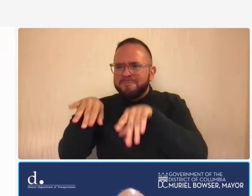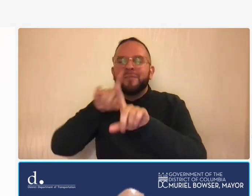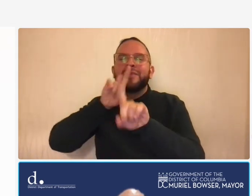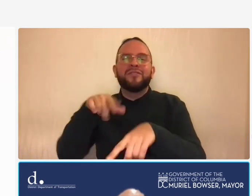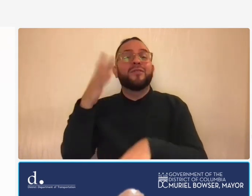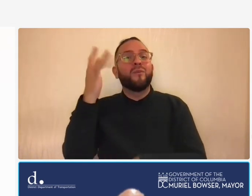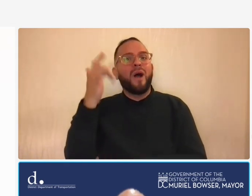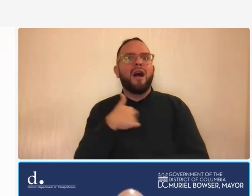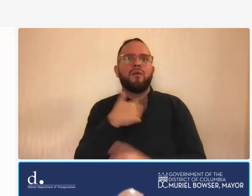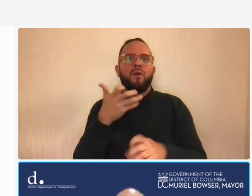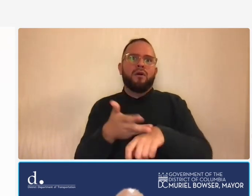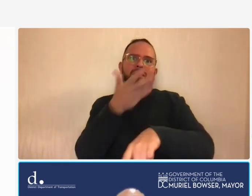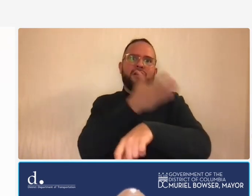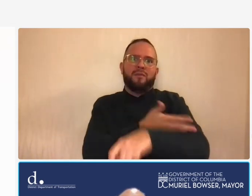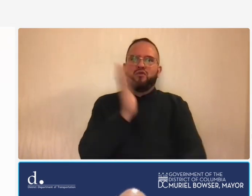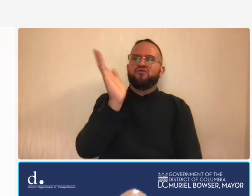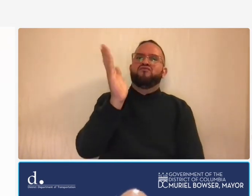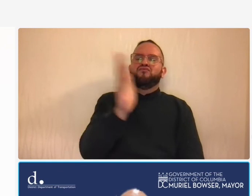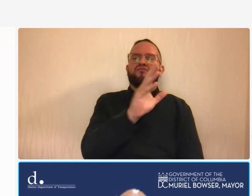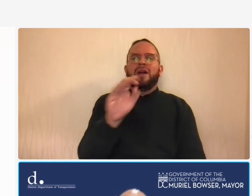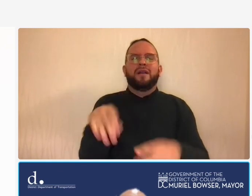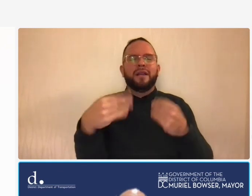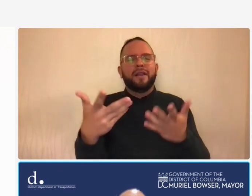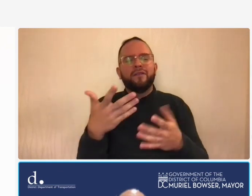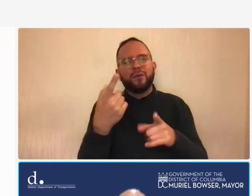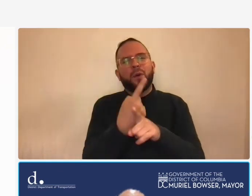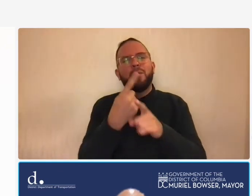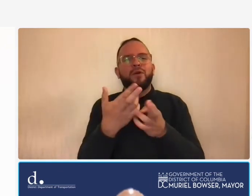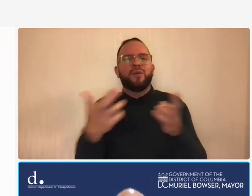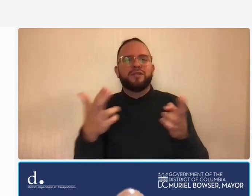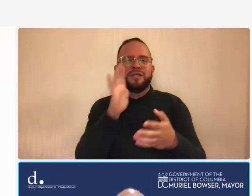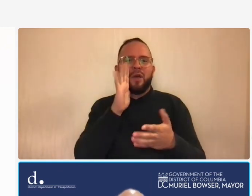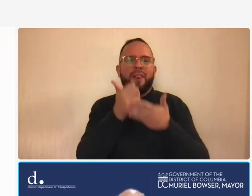content and provide resources that will help you in your business so thank you everyone for your